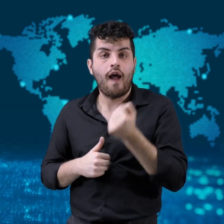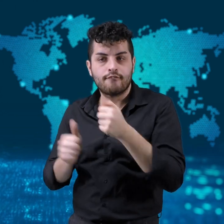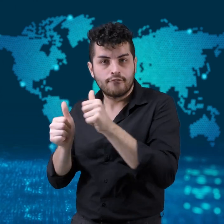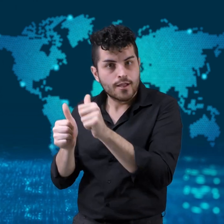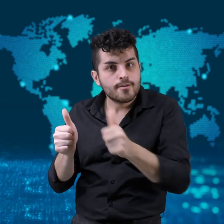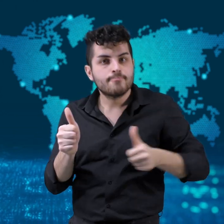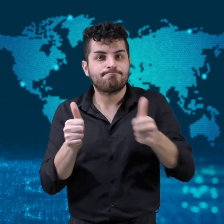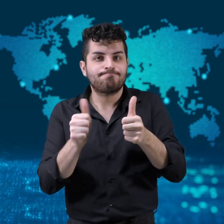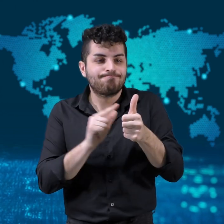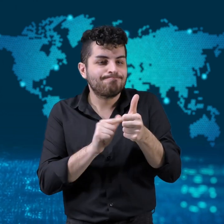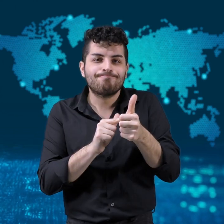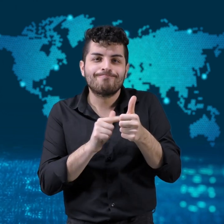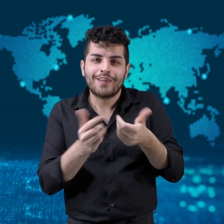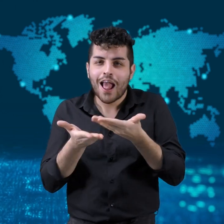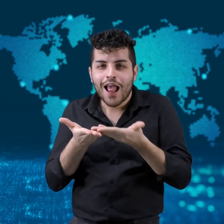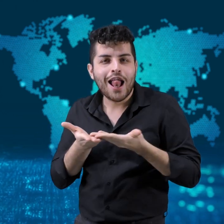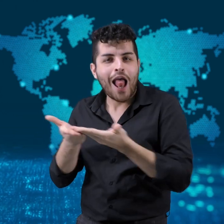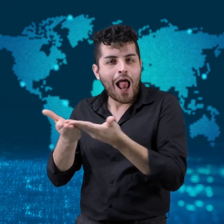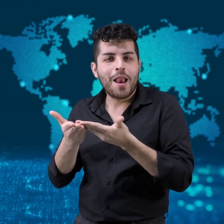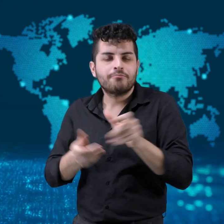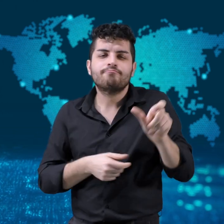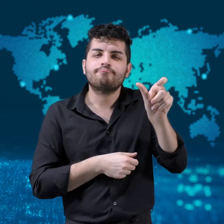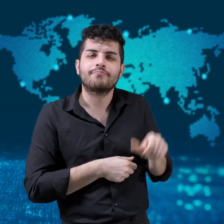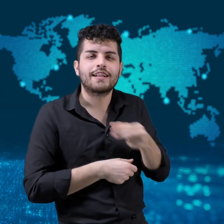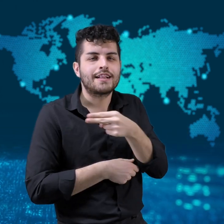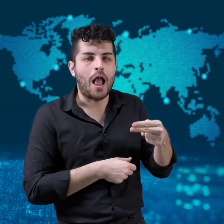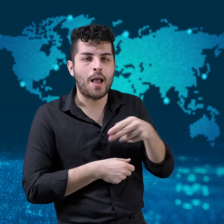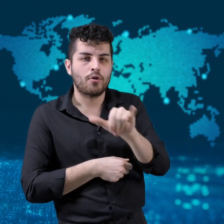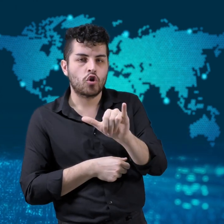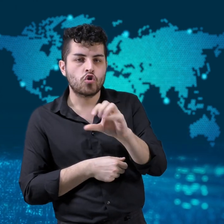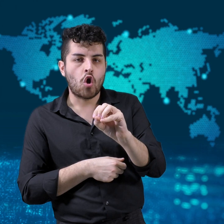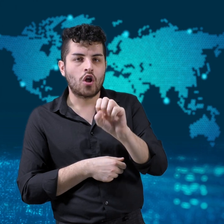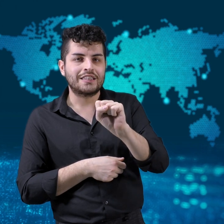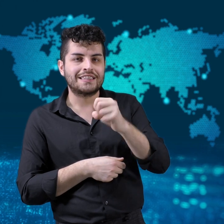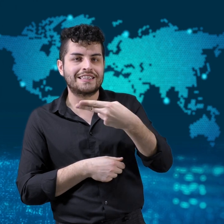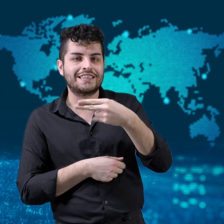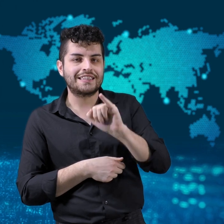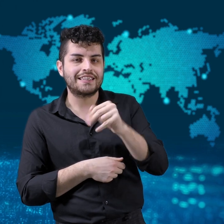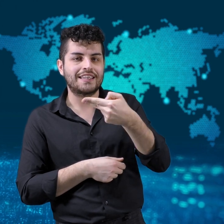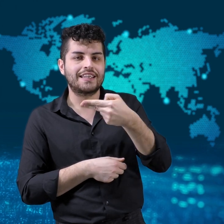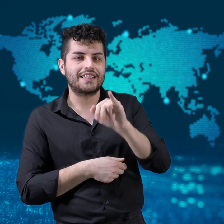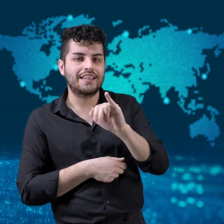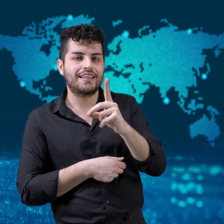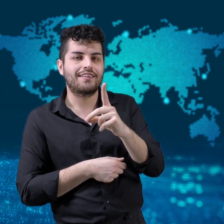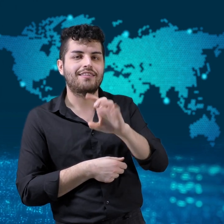and his loyal aide, Yoshihide Suga,